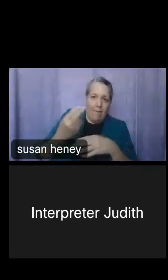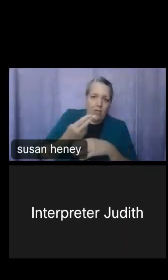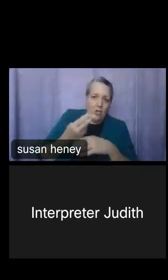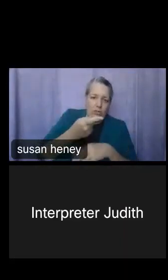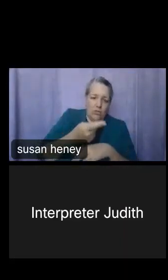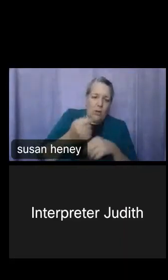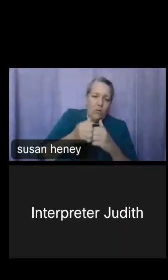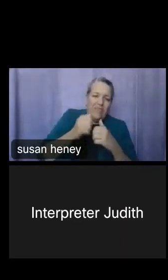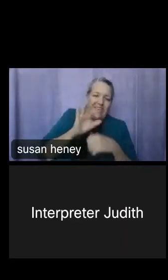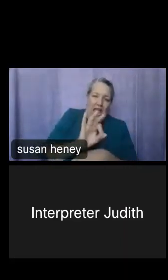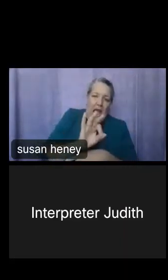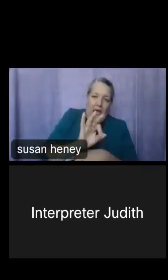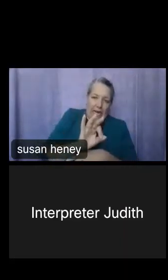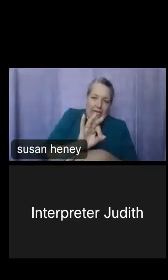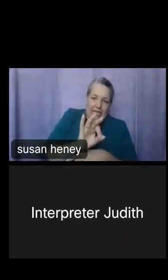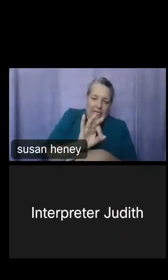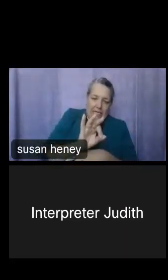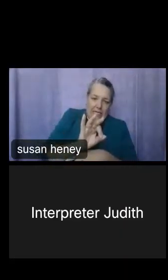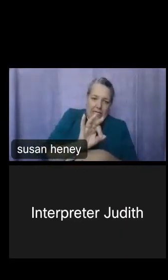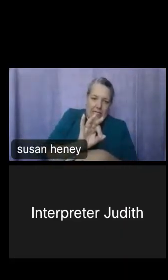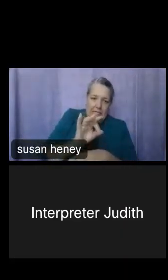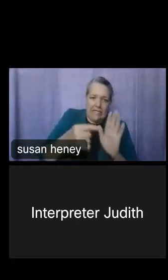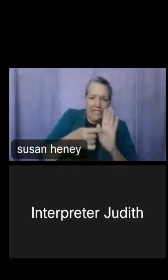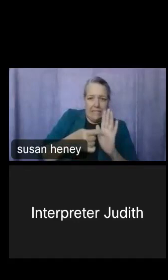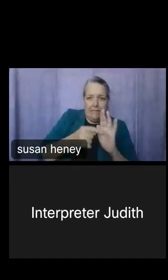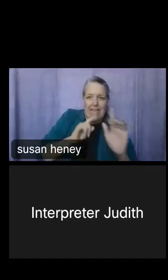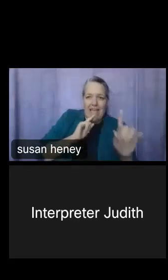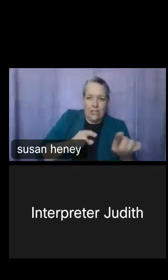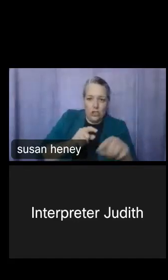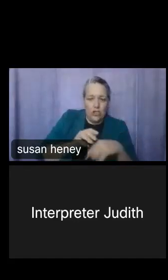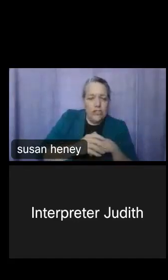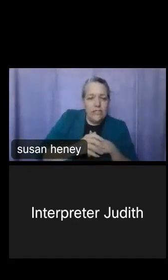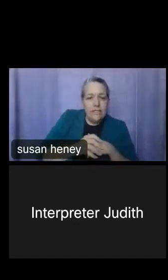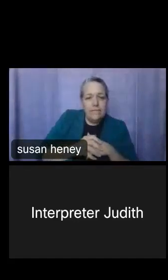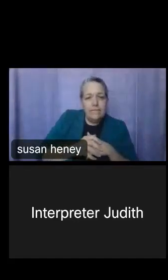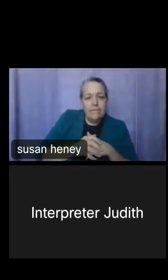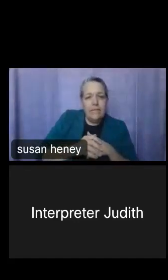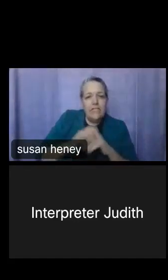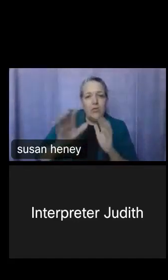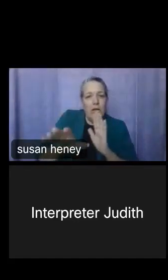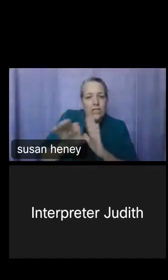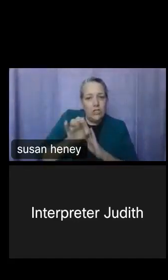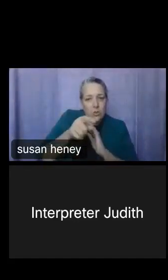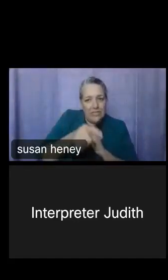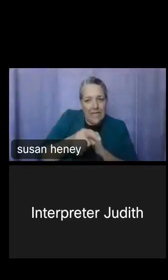values, nine survey answers. So I'll select that, and the same thing will happen here.